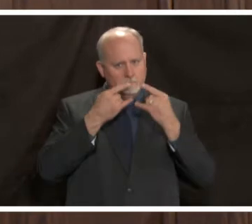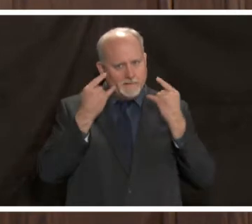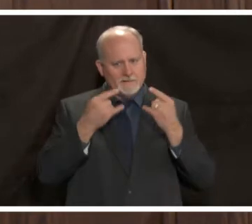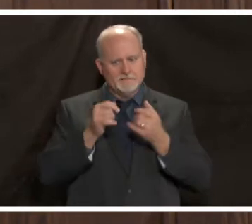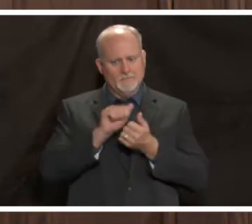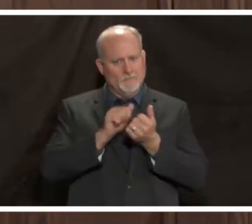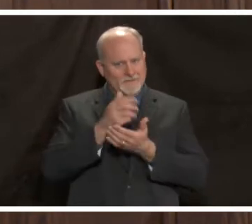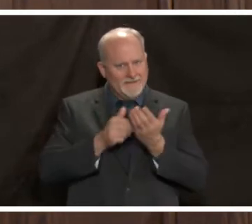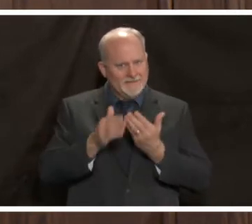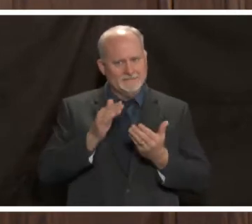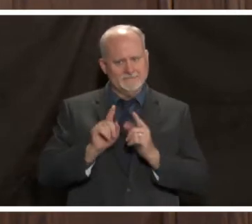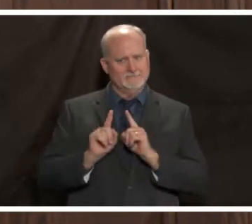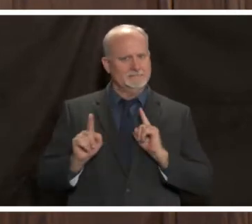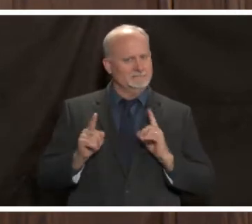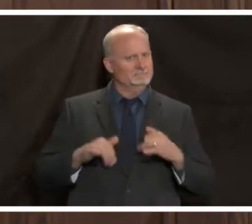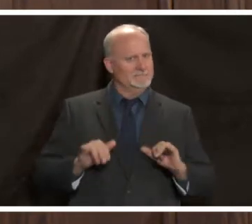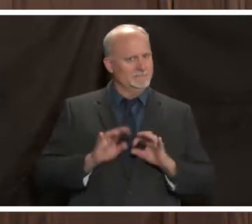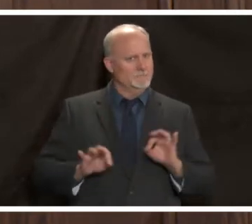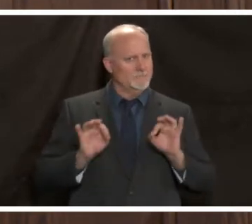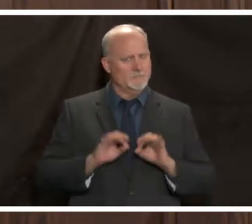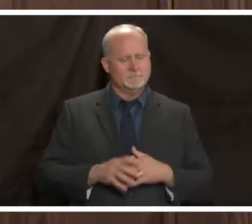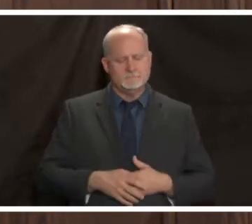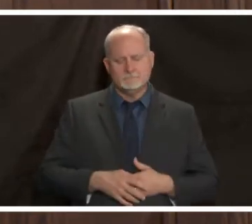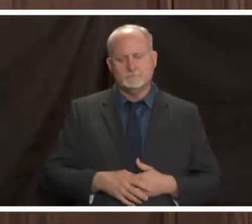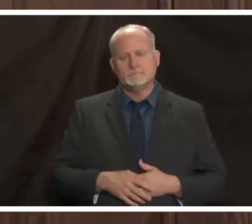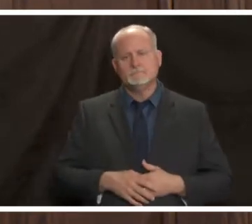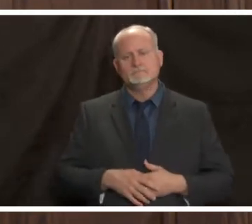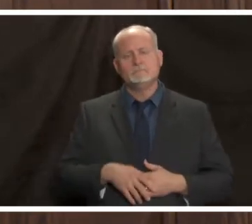all right thank you um alan collins feel free to ask your question